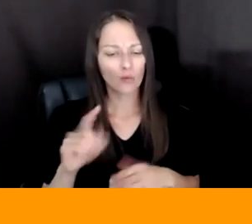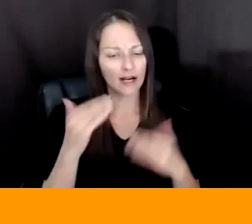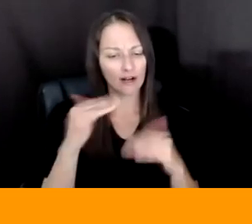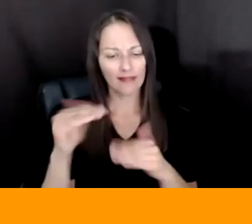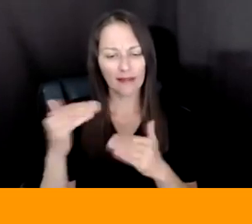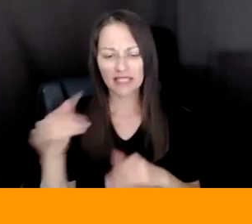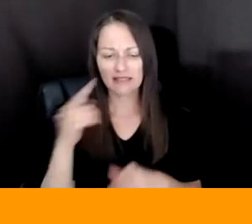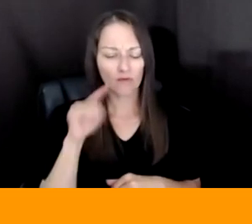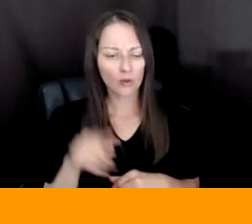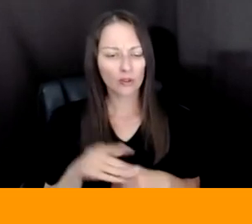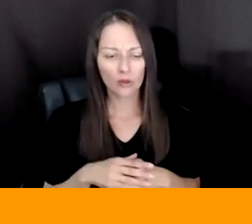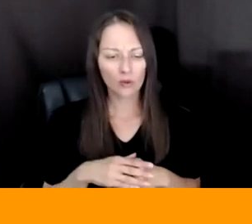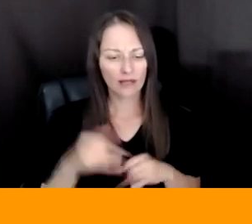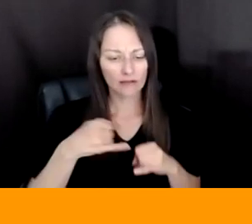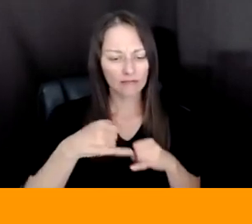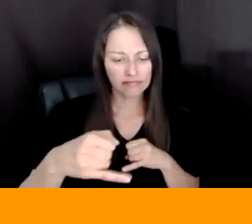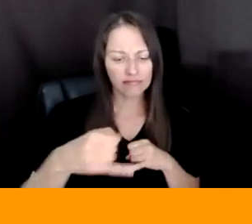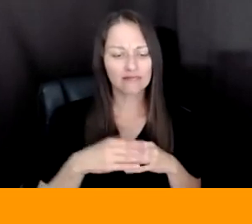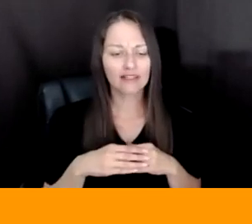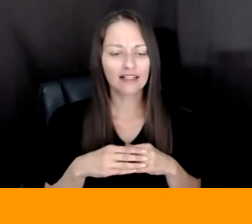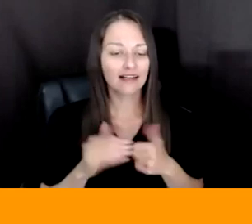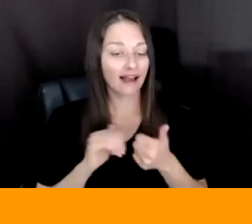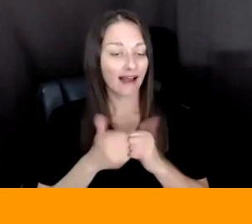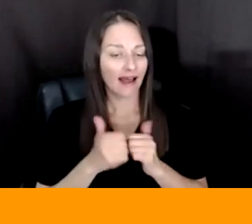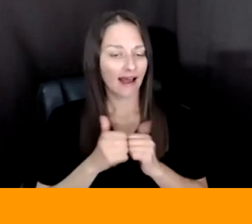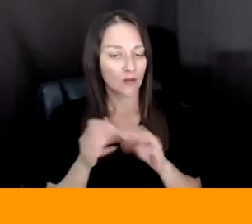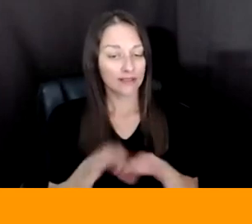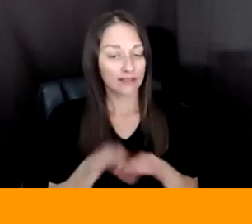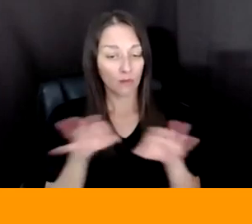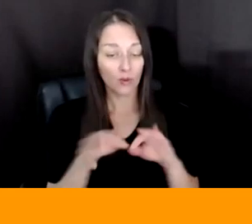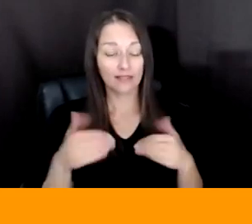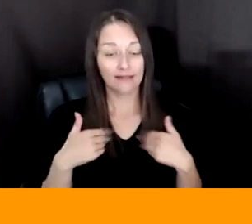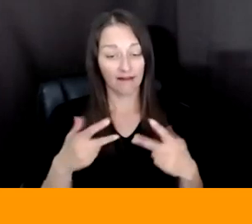IN TERMS OF HOW IS IT IMPORTANT TO HAVE A PHYSICAL RELATIONSHIP WITH THESE, WITH THIS